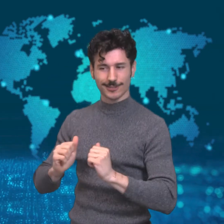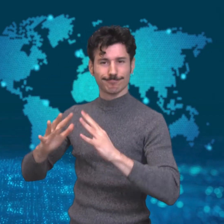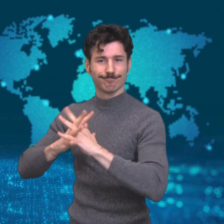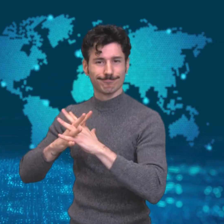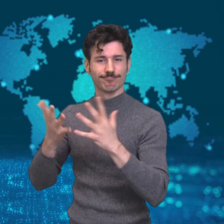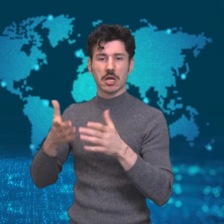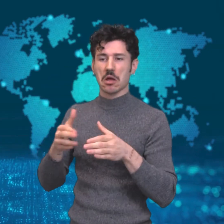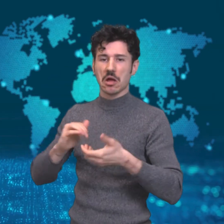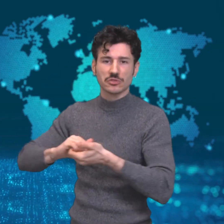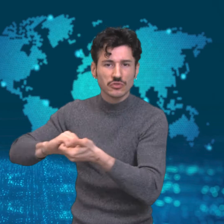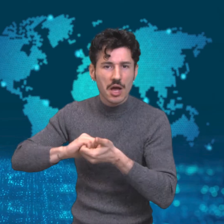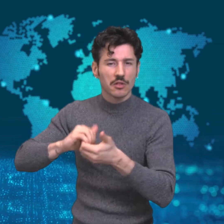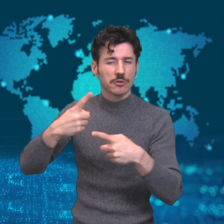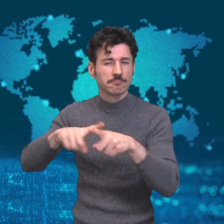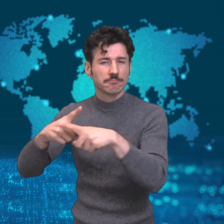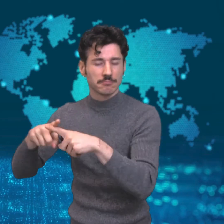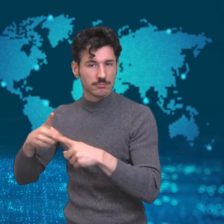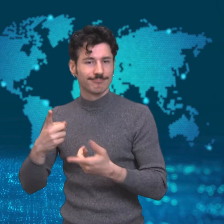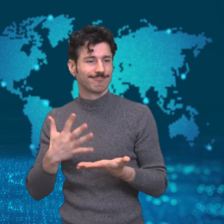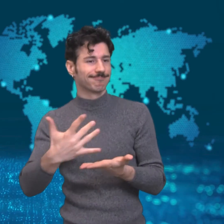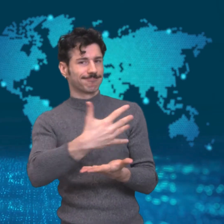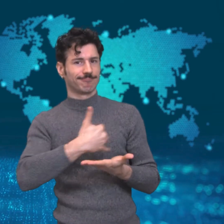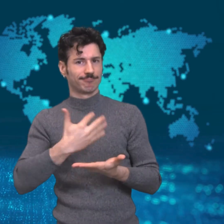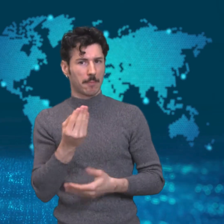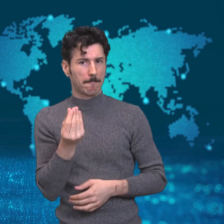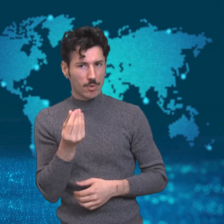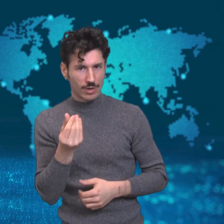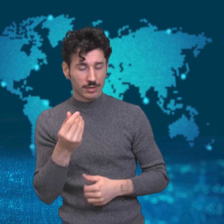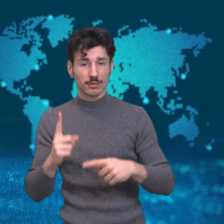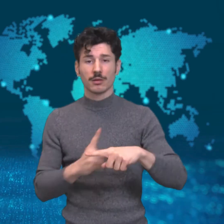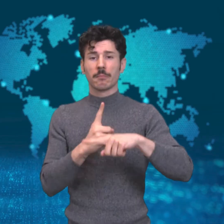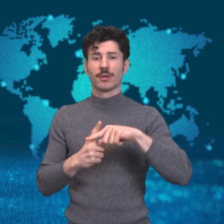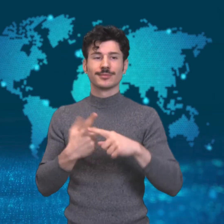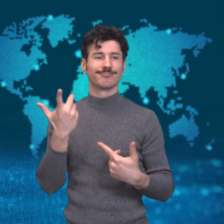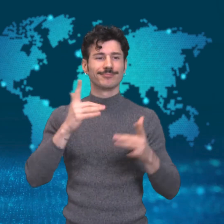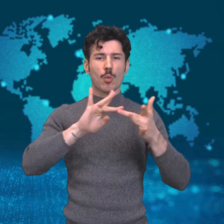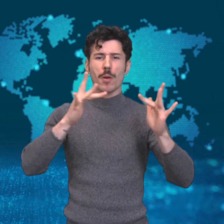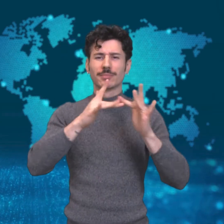They set up fake charities to earn money and also set